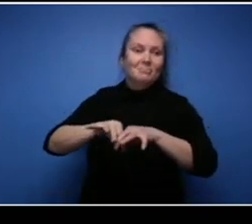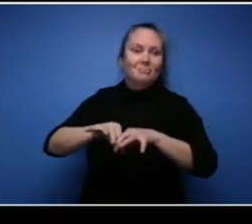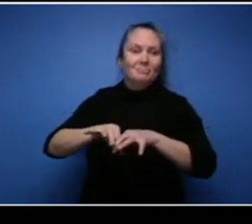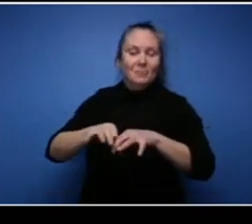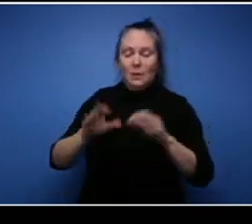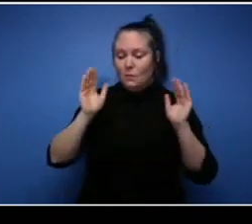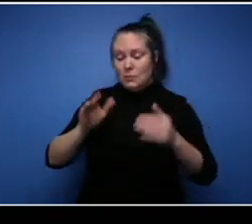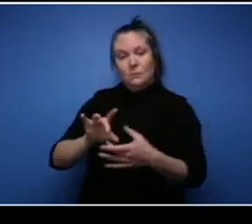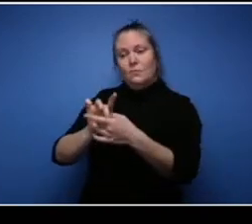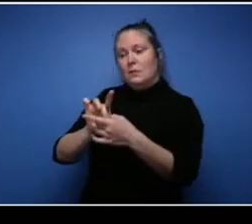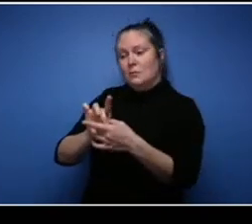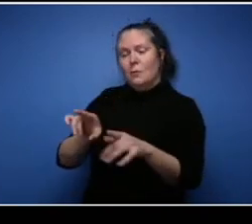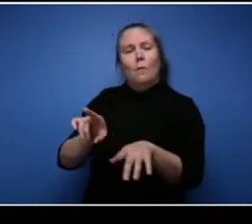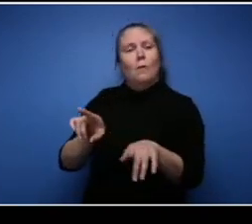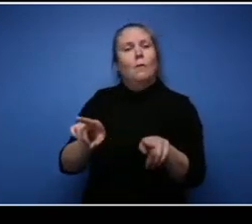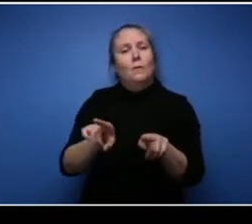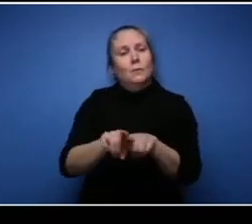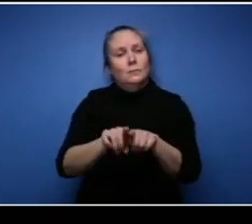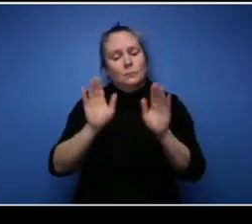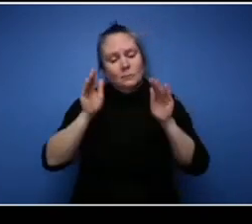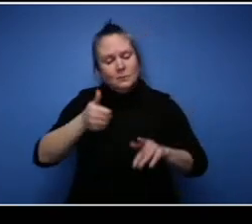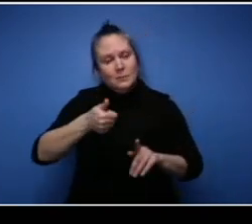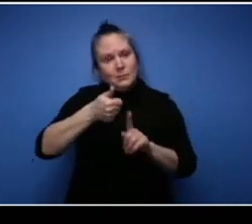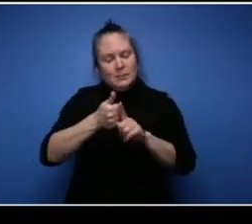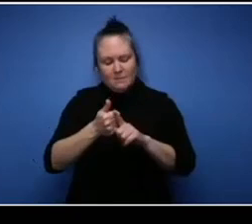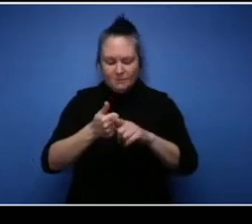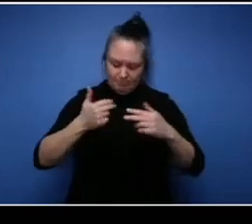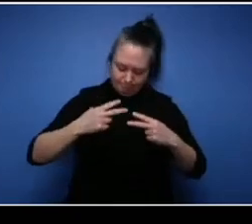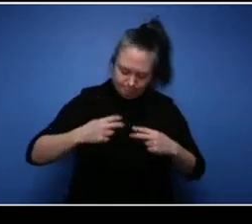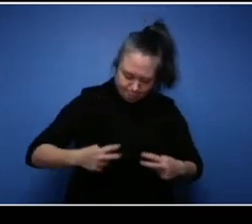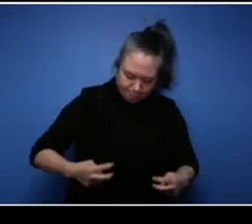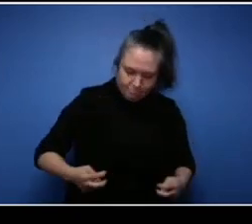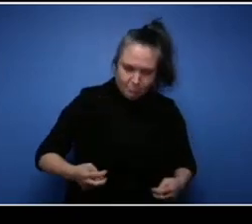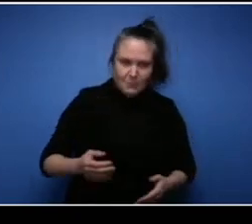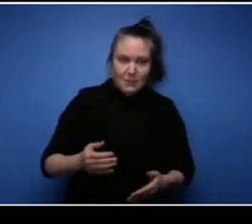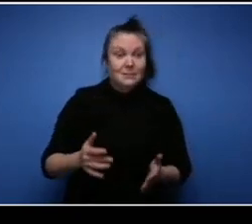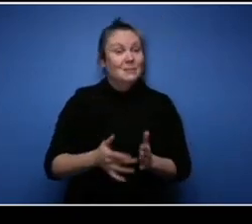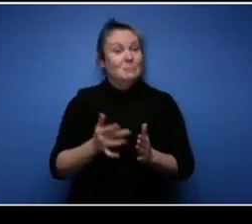come into presenting a product and that's all they think about is presenting that product